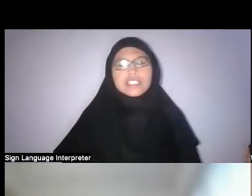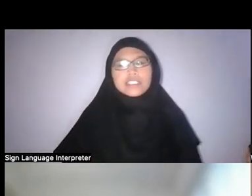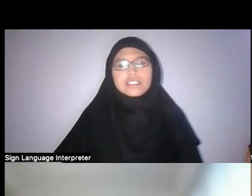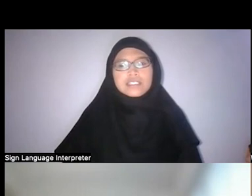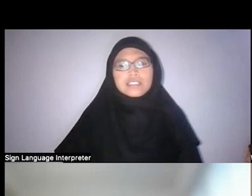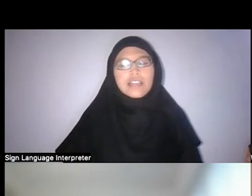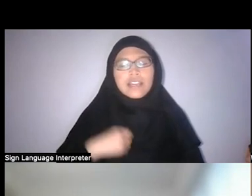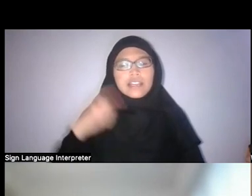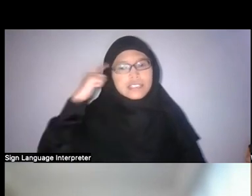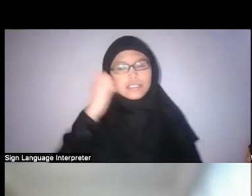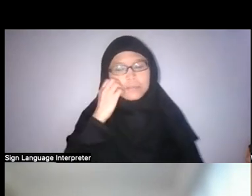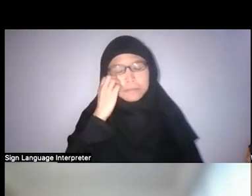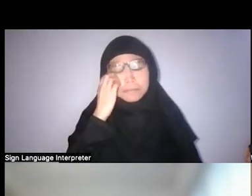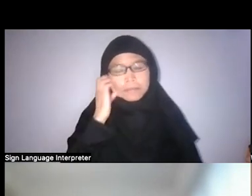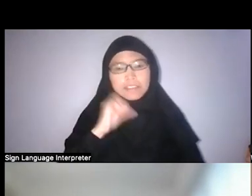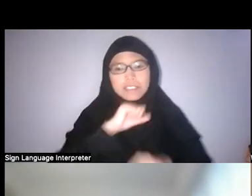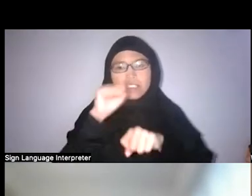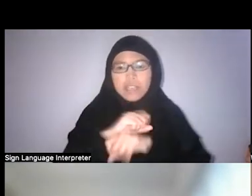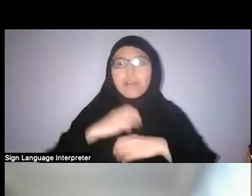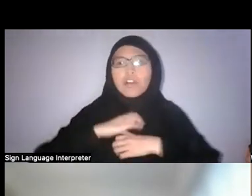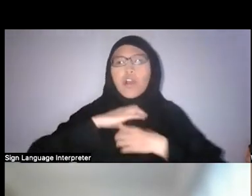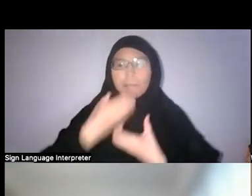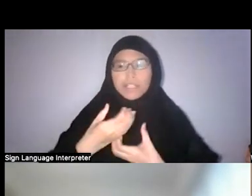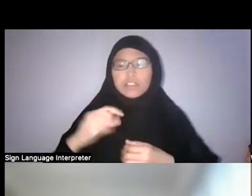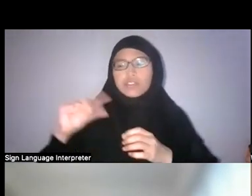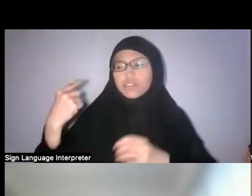I think Singapore is committed to green growth and sustainability.